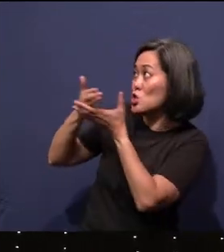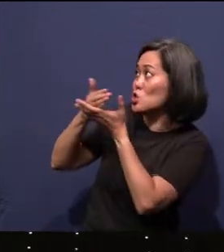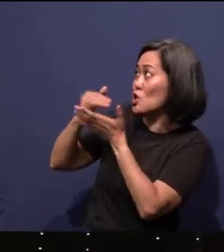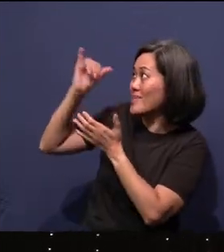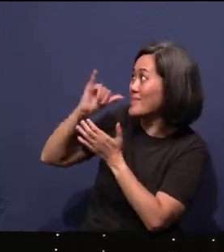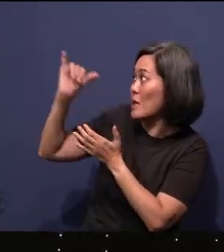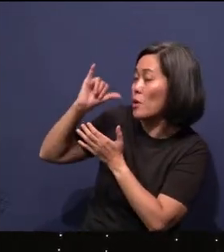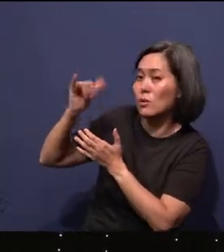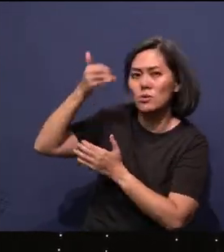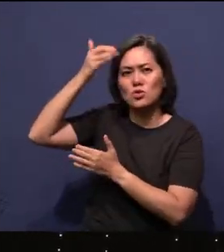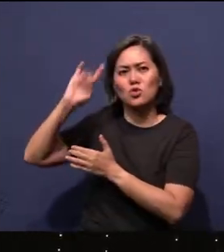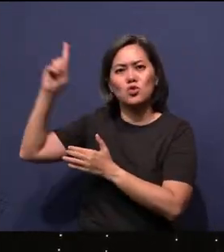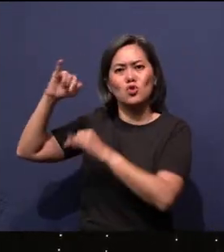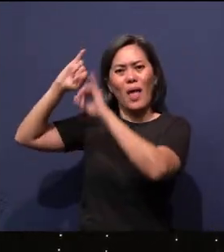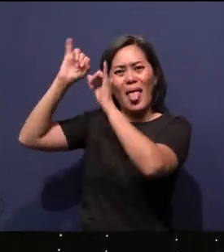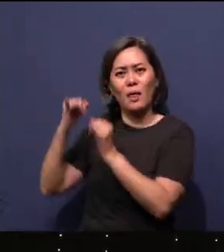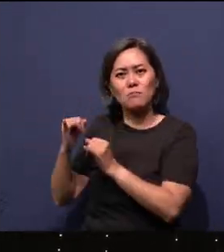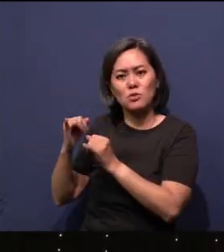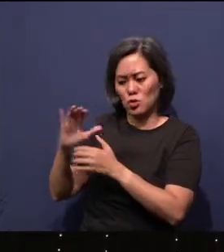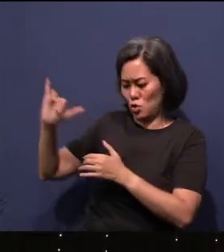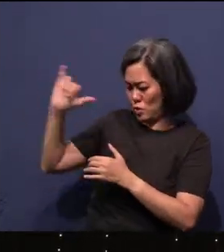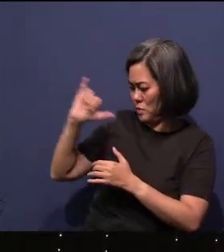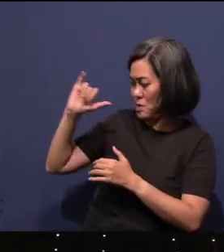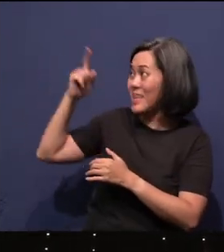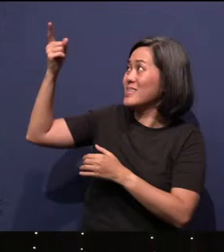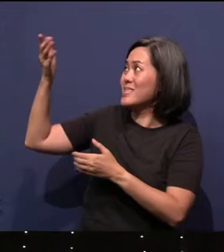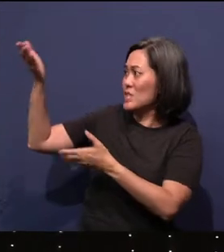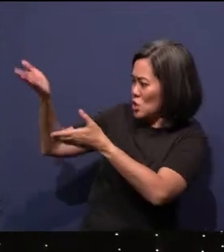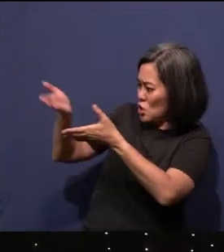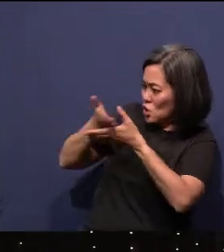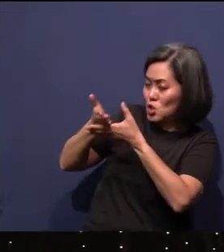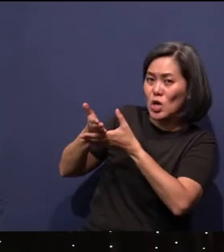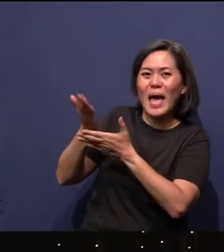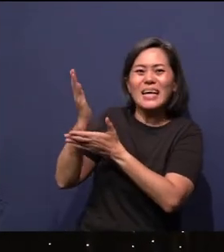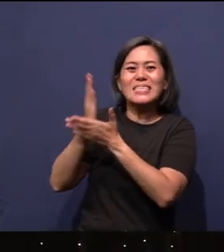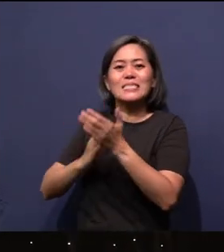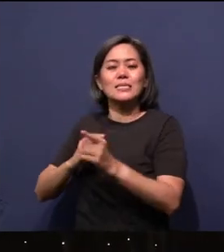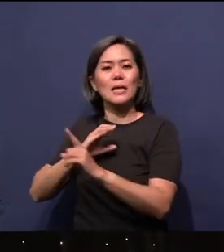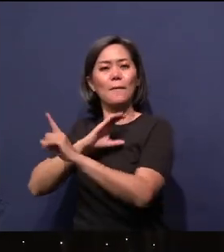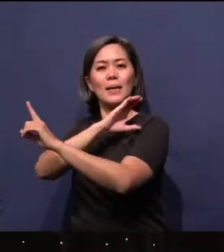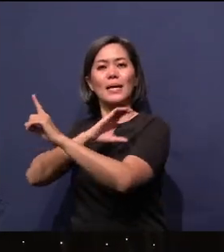God. He shares with us some things of some characteristics of who He is. He says,